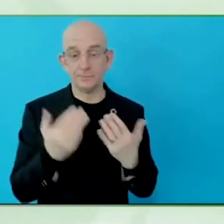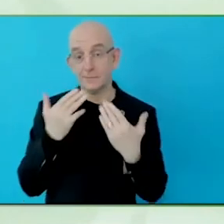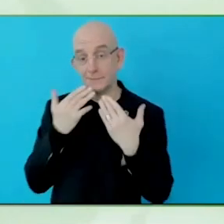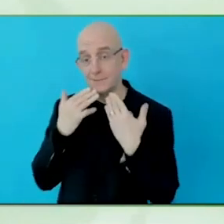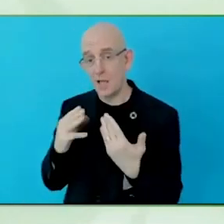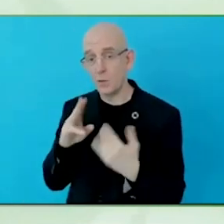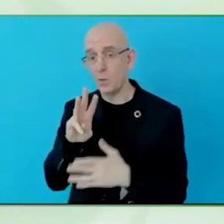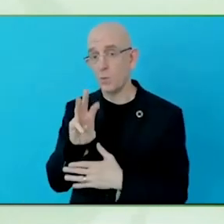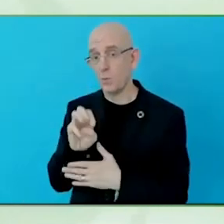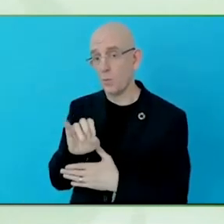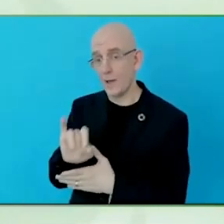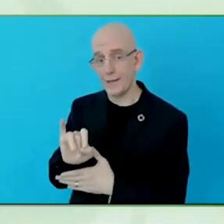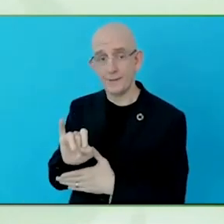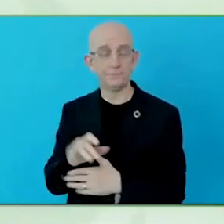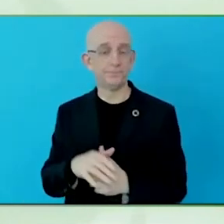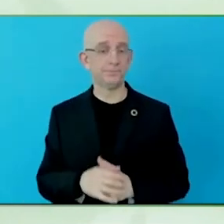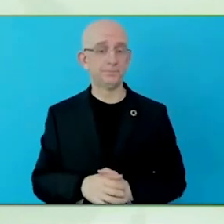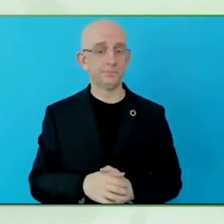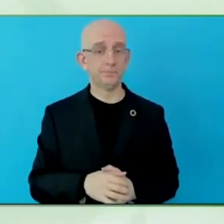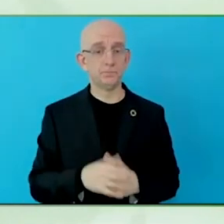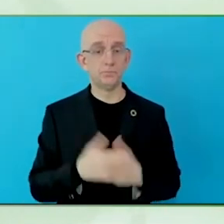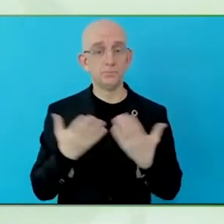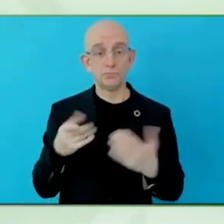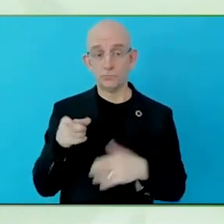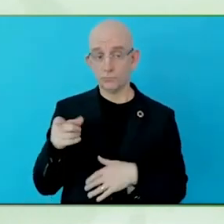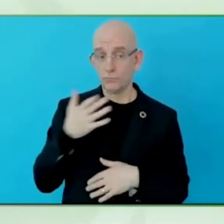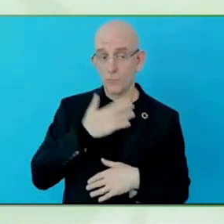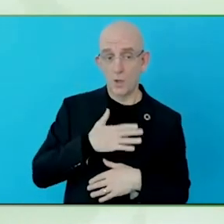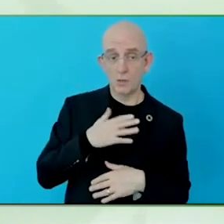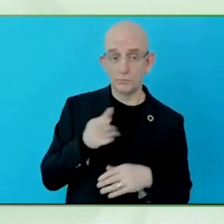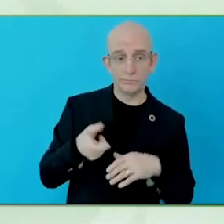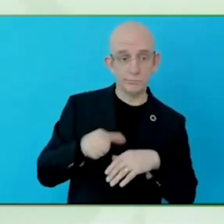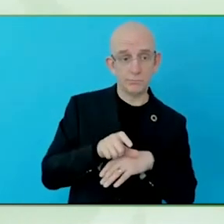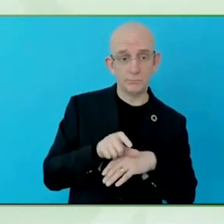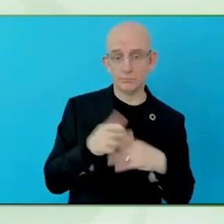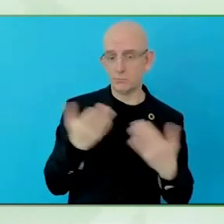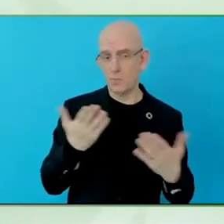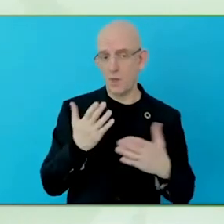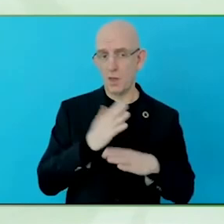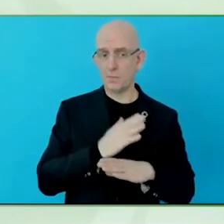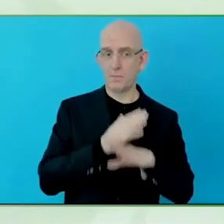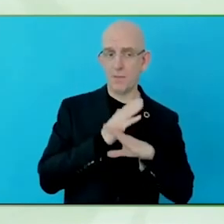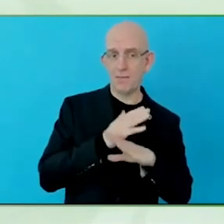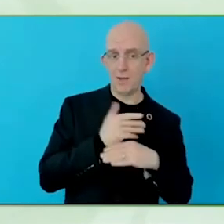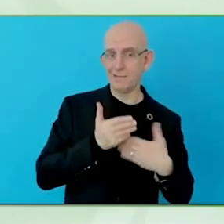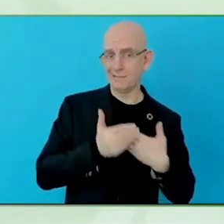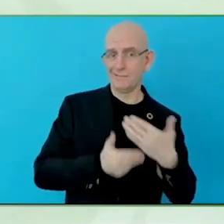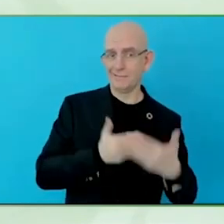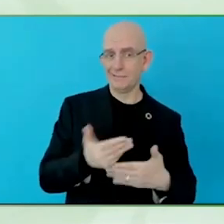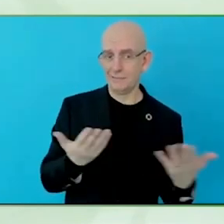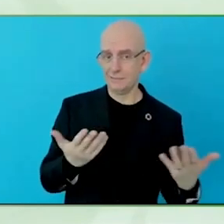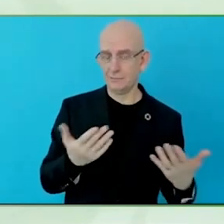stigma and the end user, that is also – those are also the recommendations of the global report.